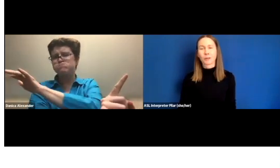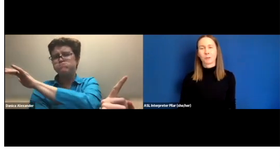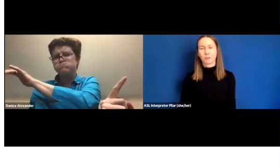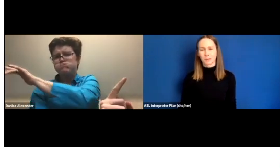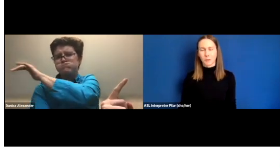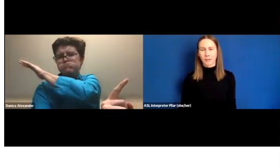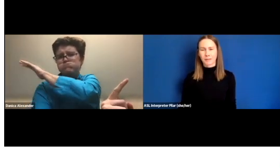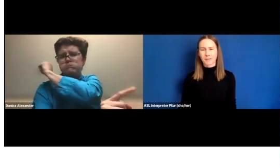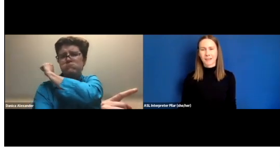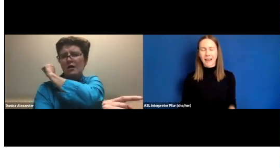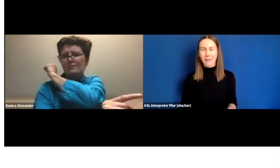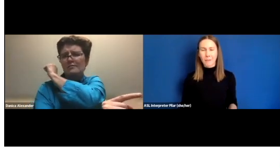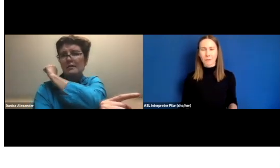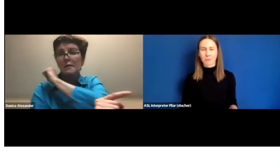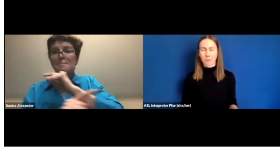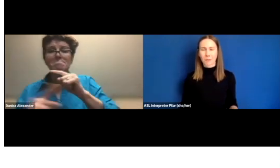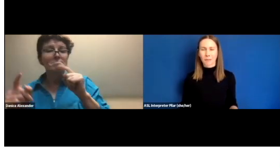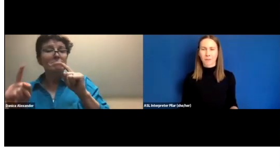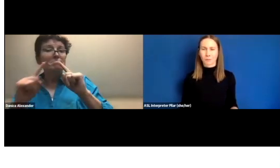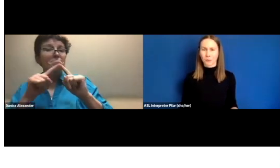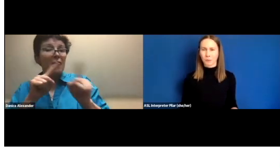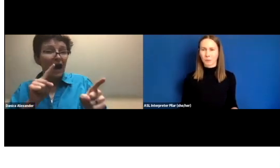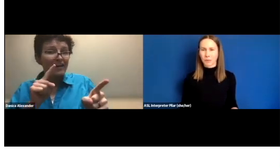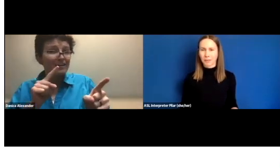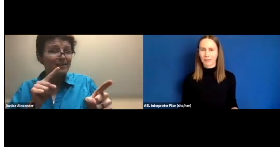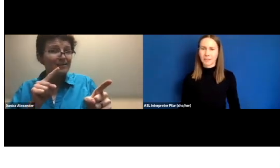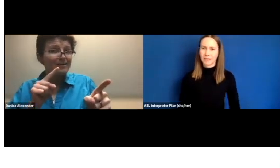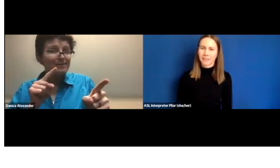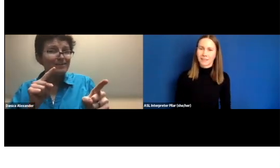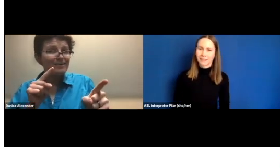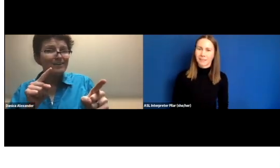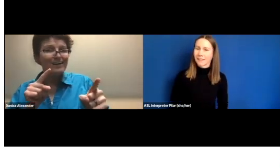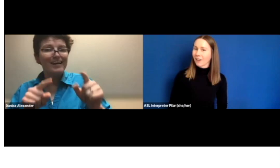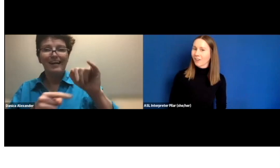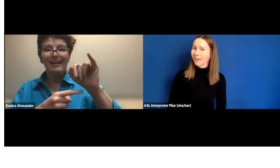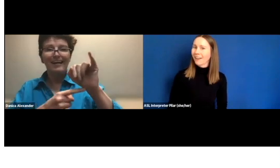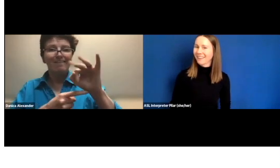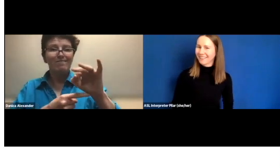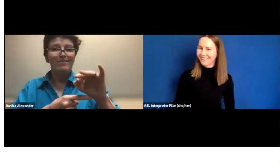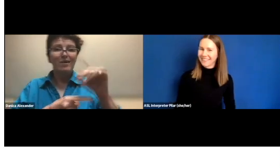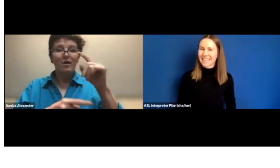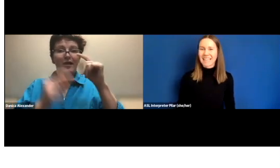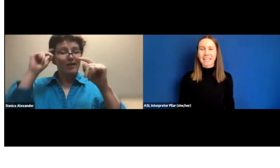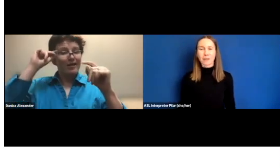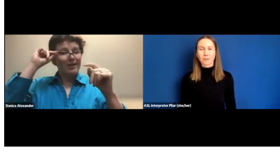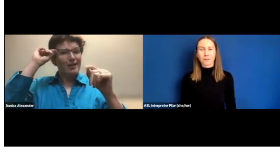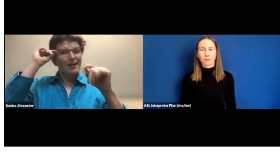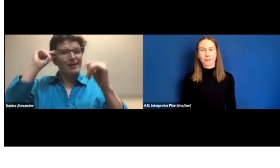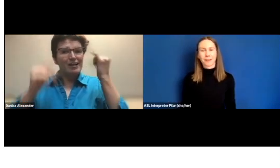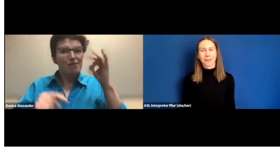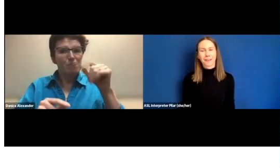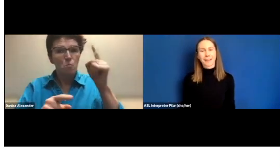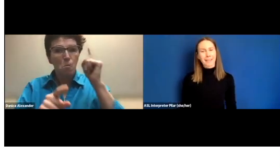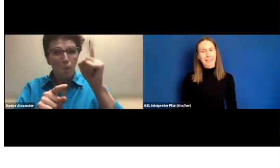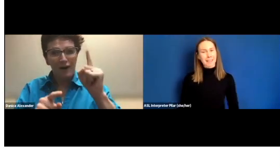And that information shared can be then populated amongst the entire community. And then everybody knows that that's a place,